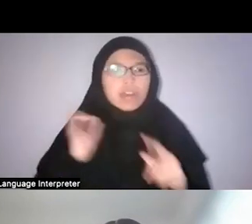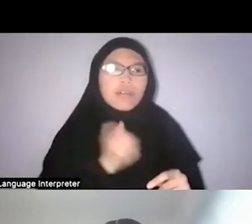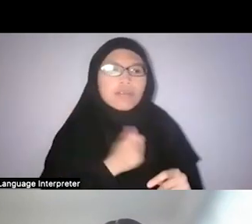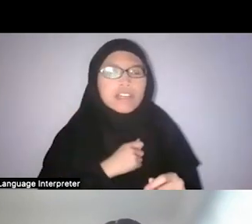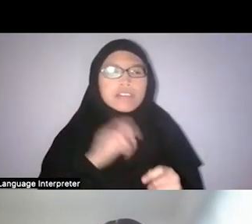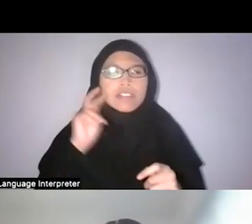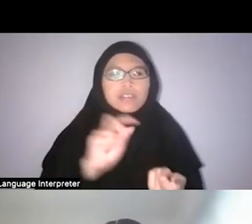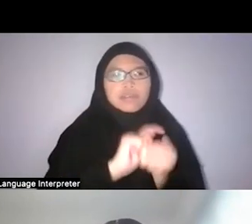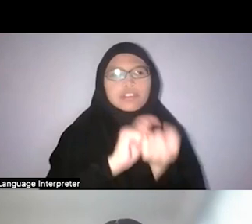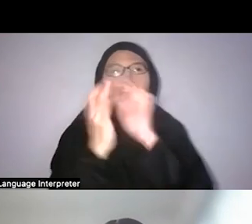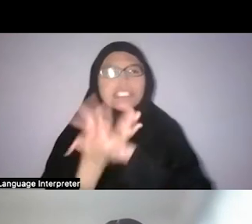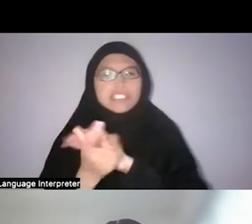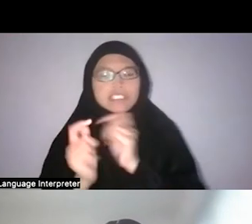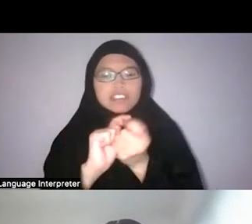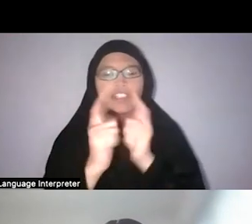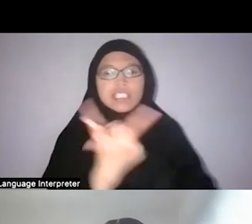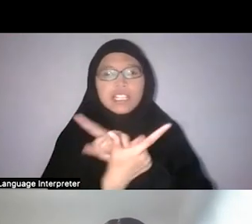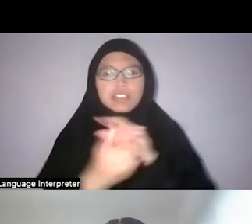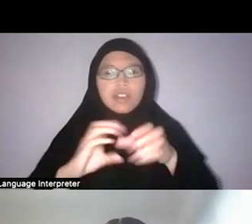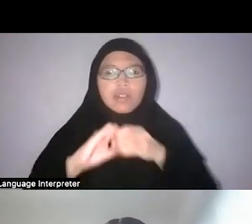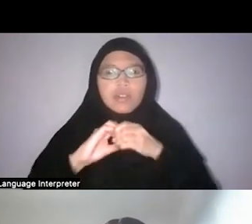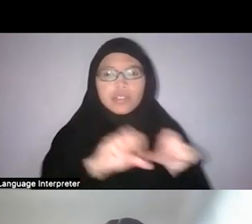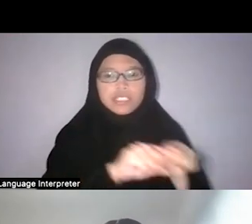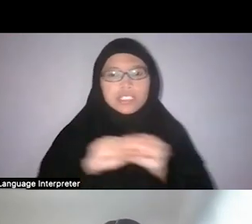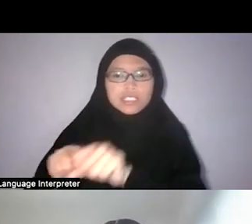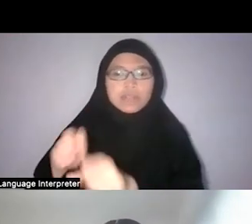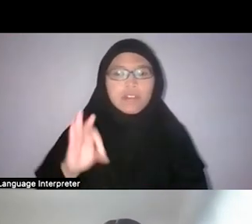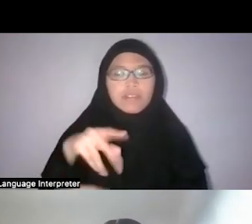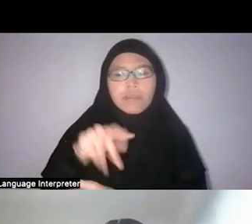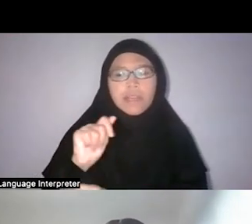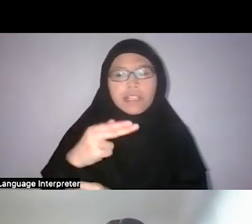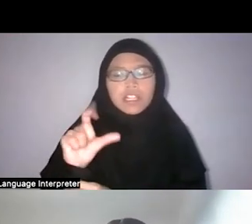and that it has to be tested because that was the prevailing method,